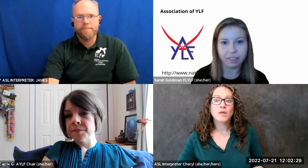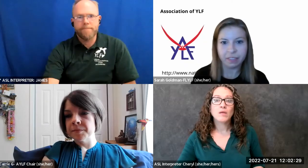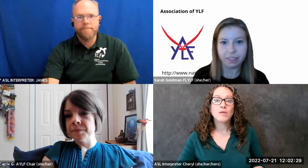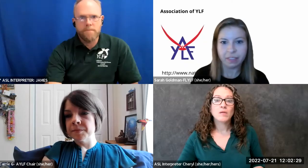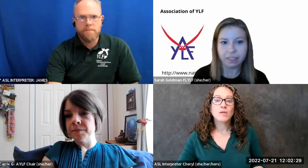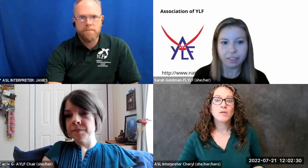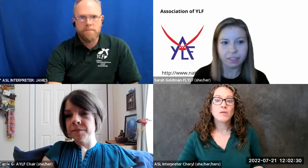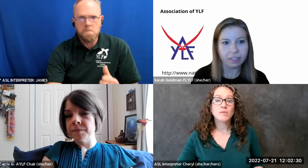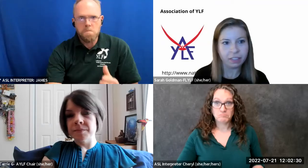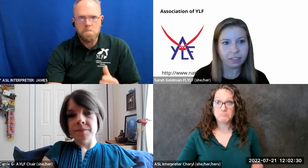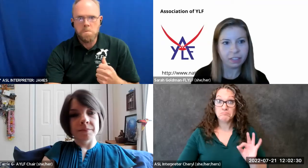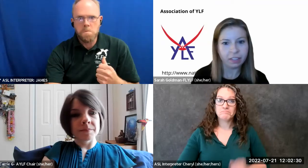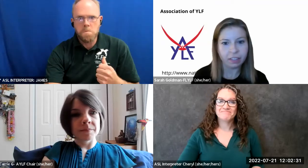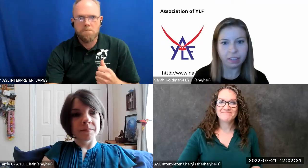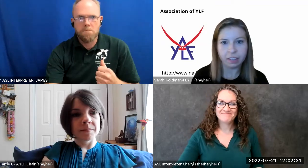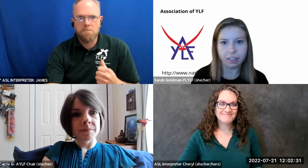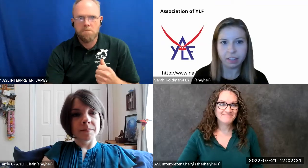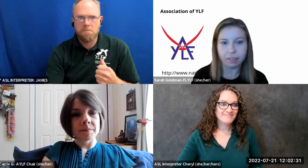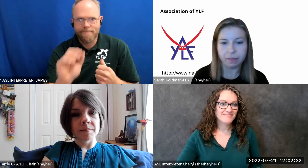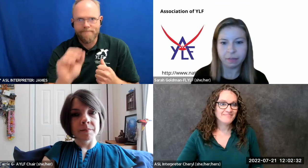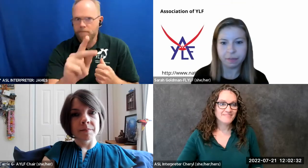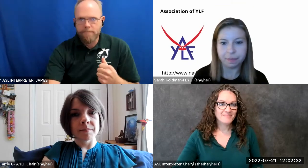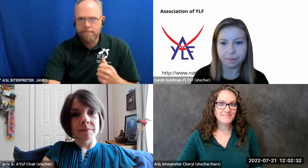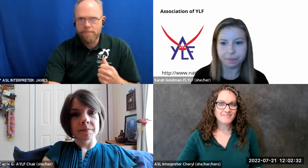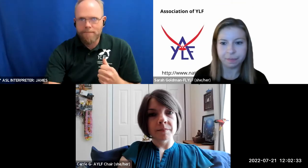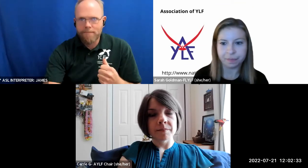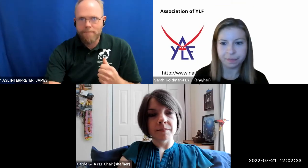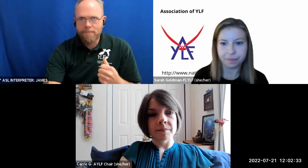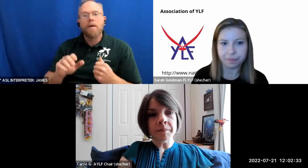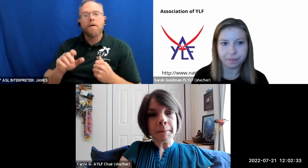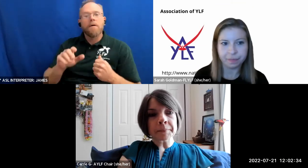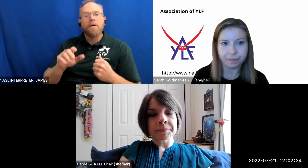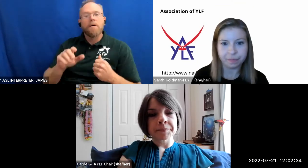um are there um any events that should be that they're coming up that i should be aware of